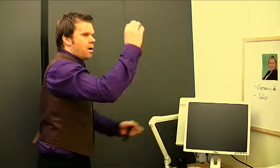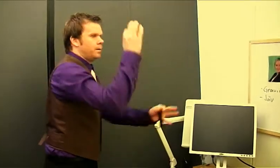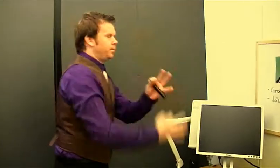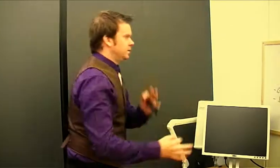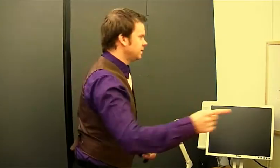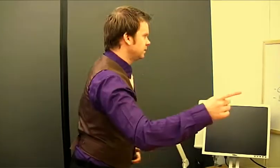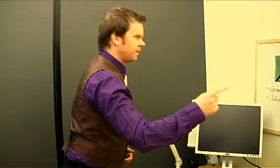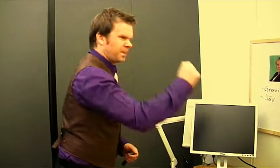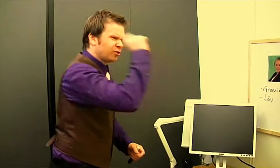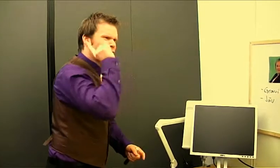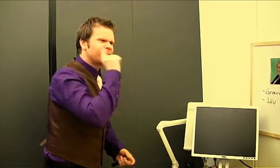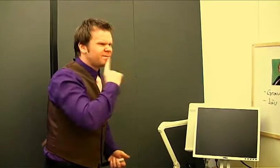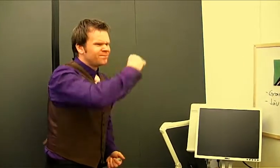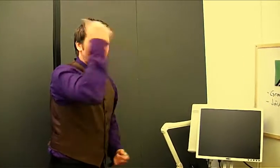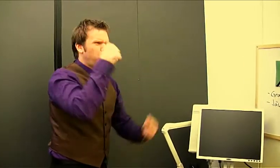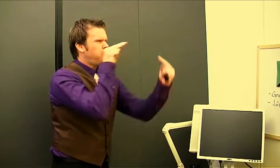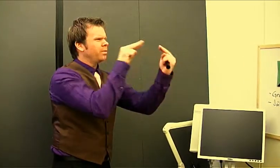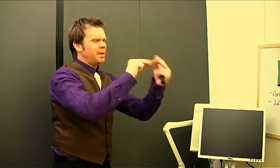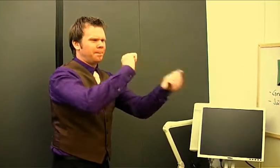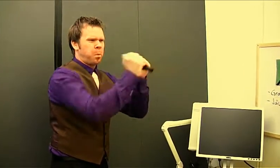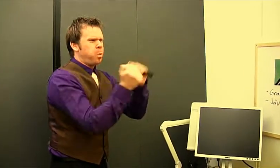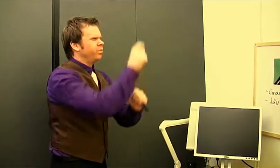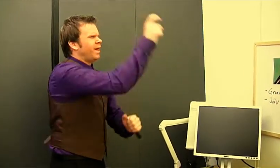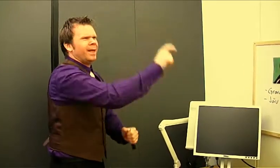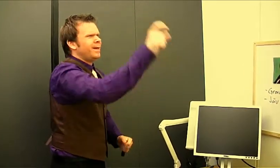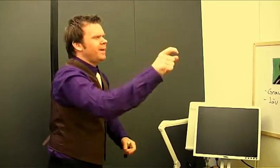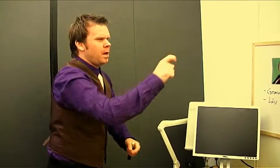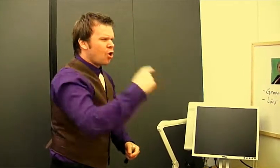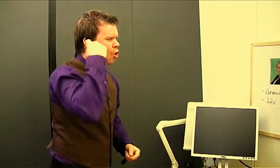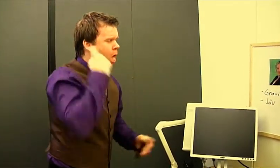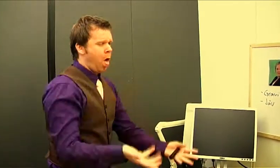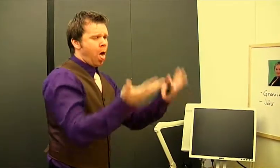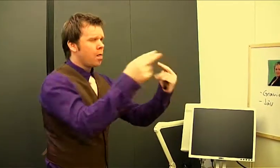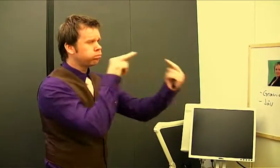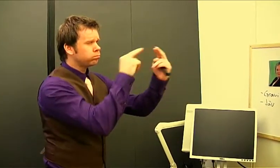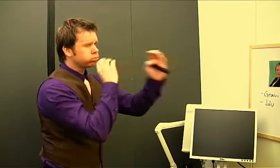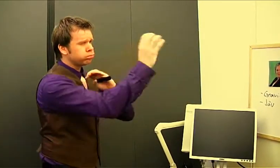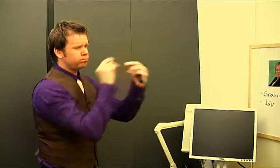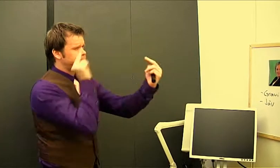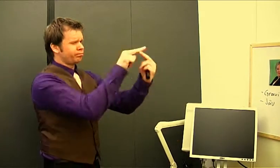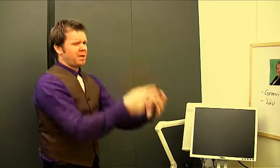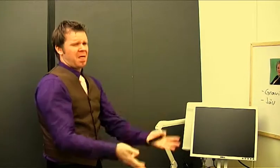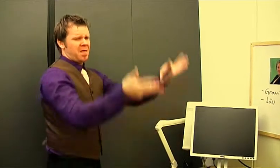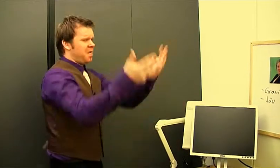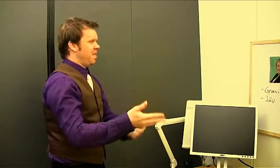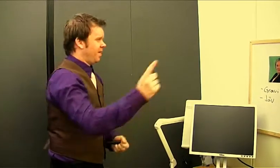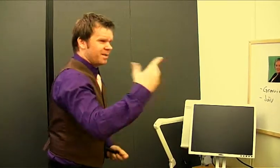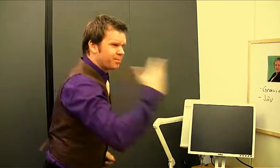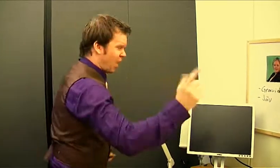Right! Deaf are having difficulties to get contact with politicians whereas- hearing easily can communicate.